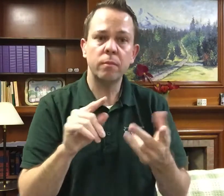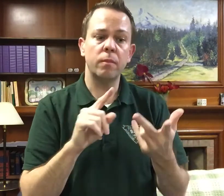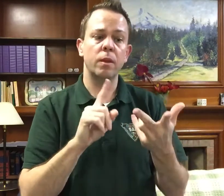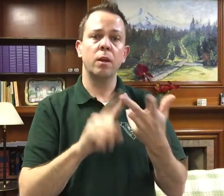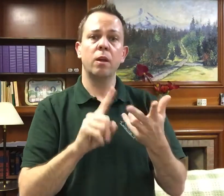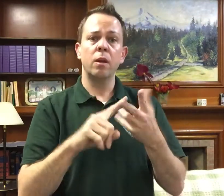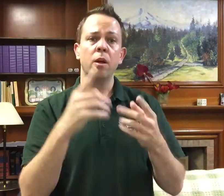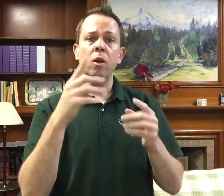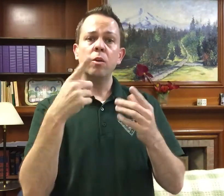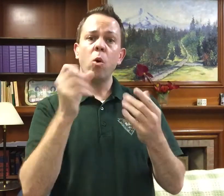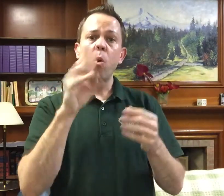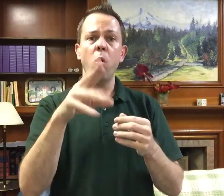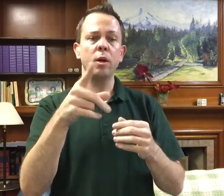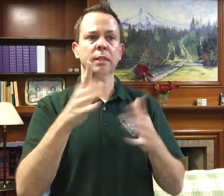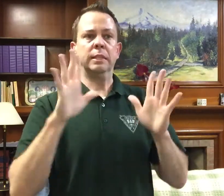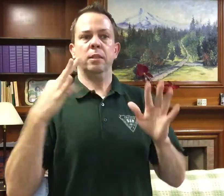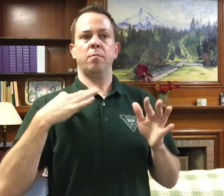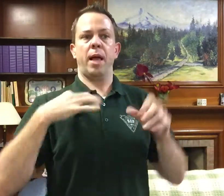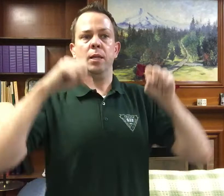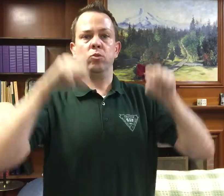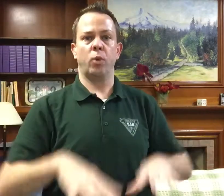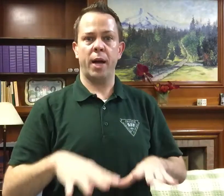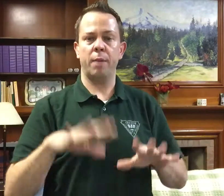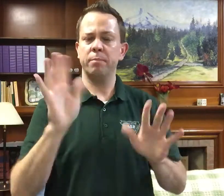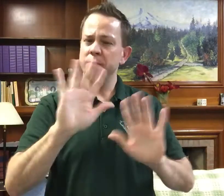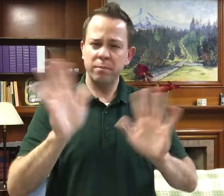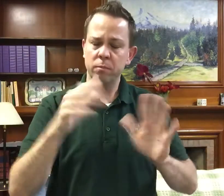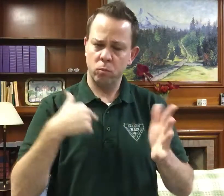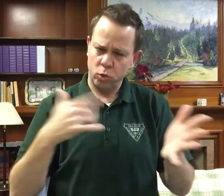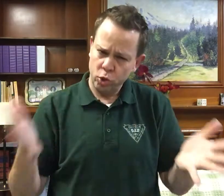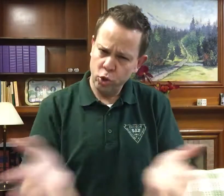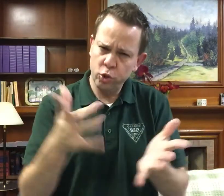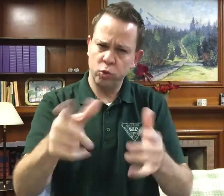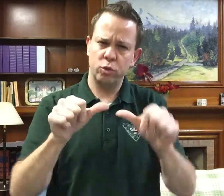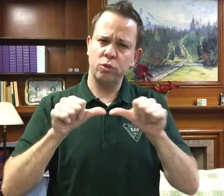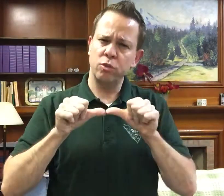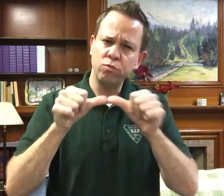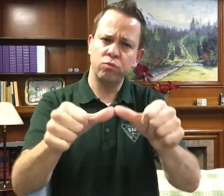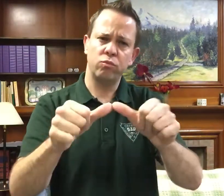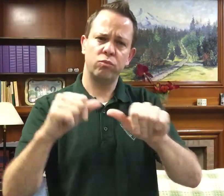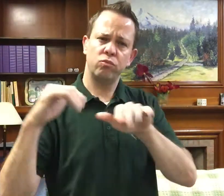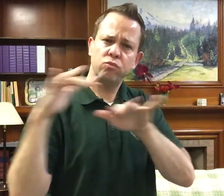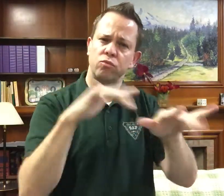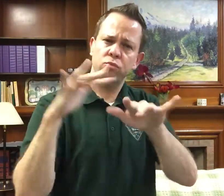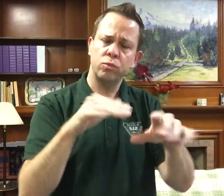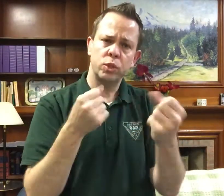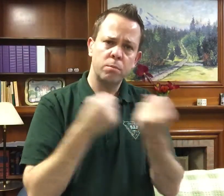or to drop any plans to apply there. Not at all.